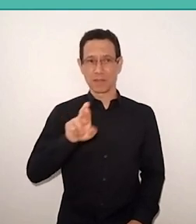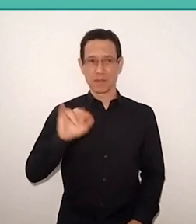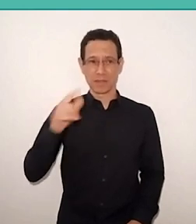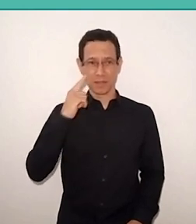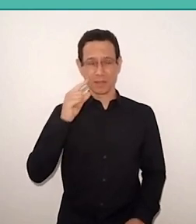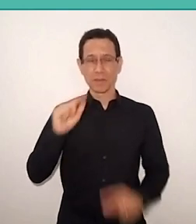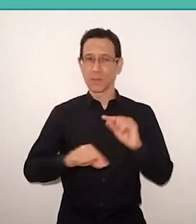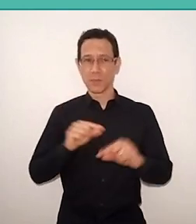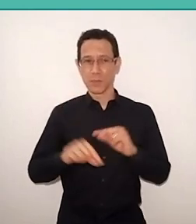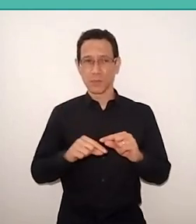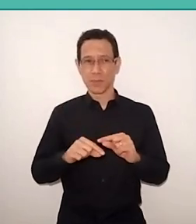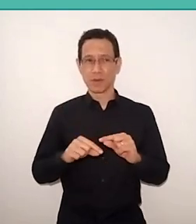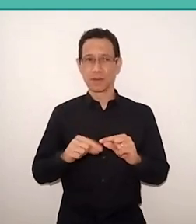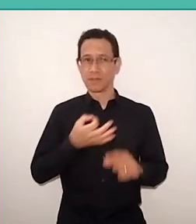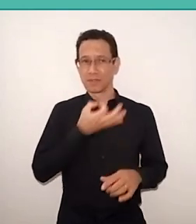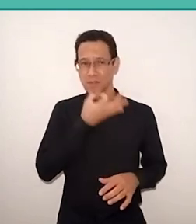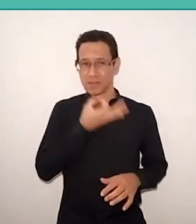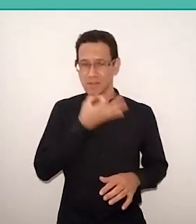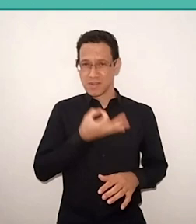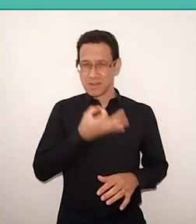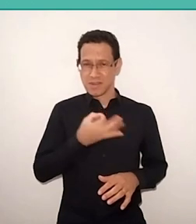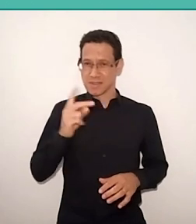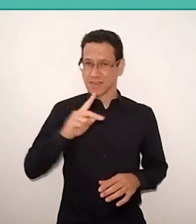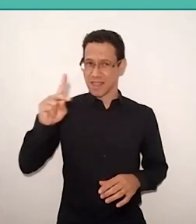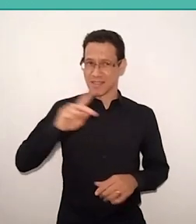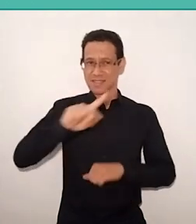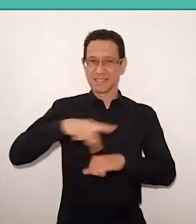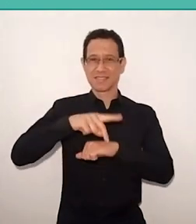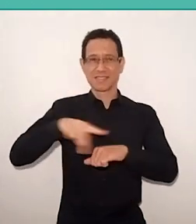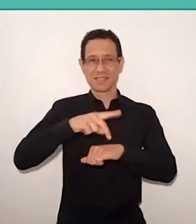this international look of Paulo Freire’s presence,